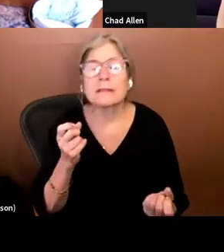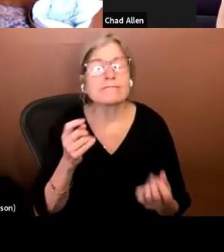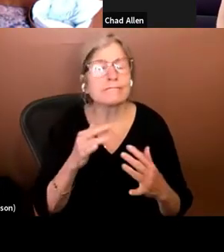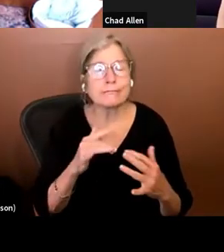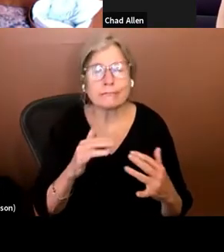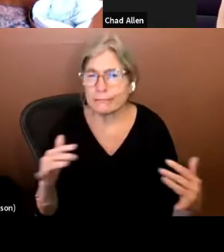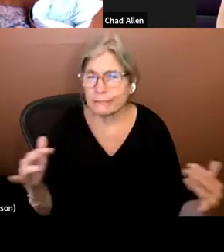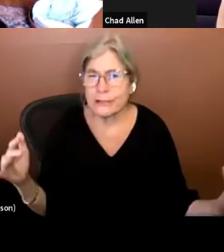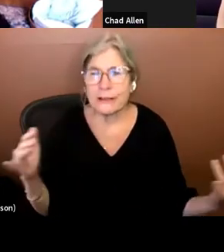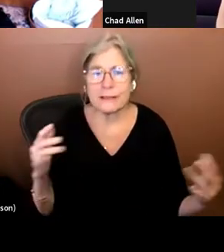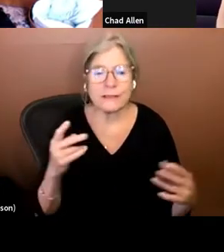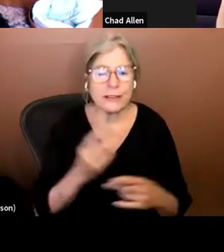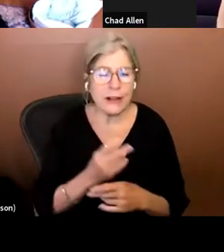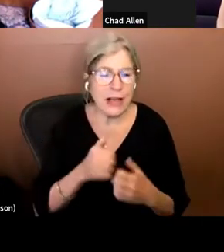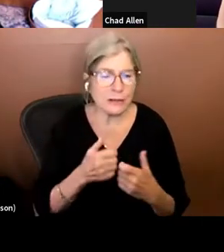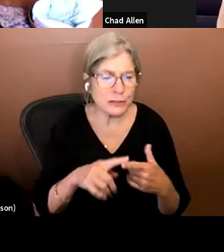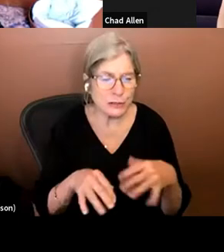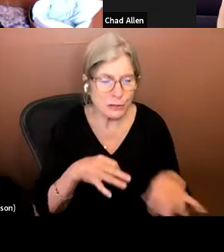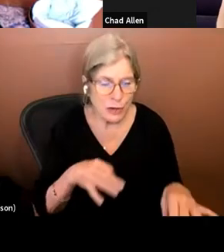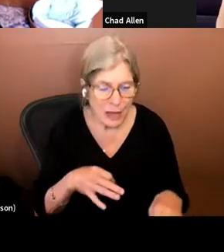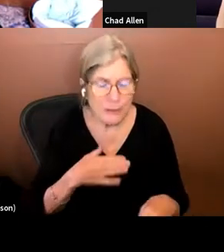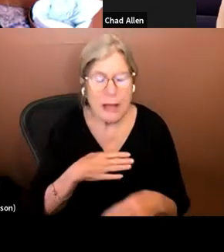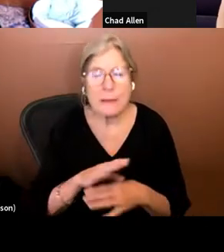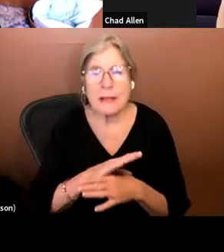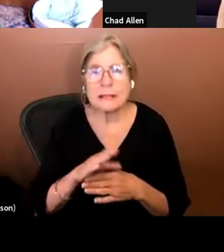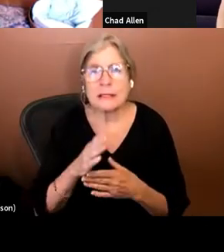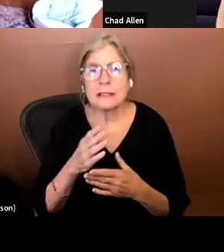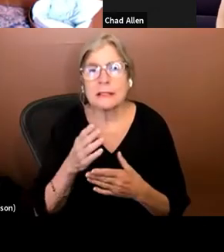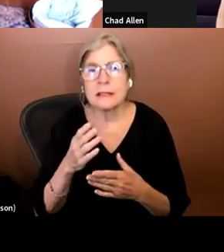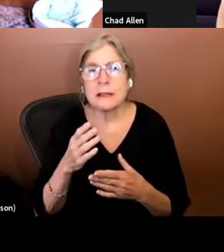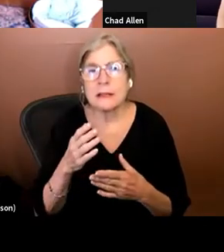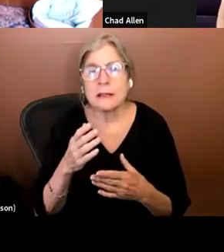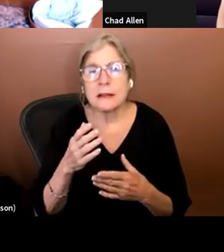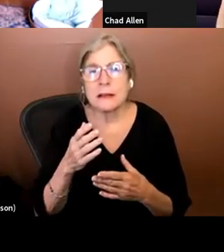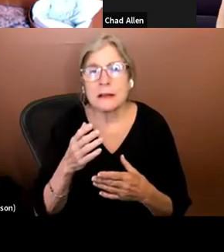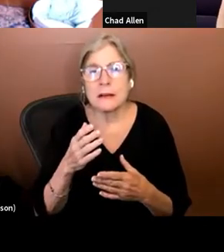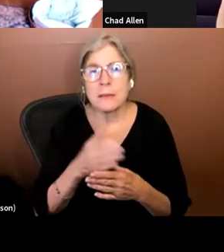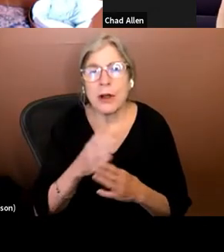out how to describe it. My business partner Terry gross man and Nelson jack